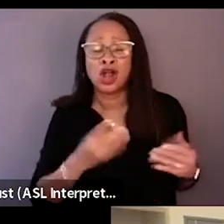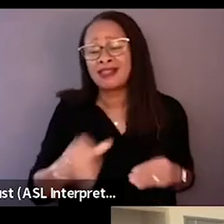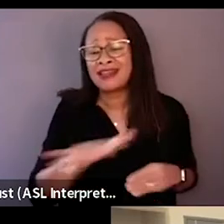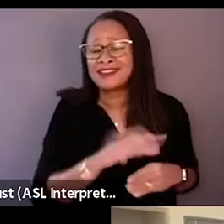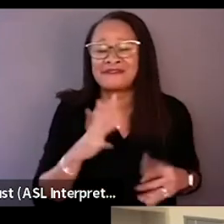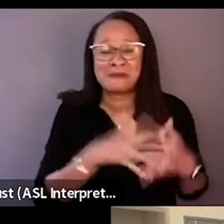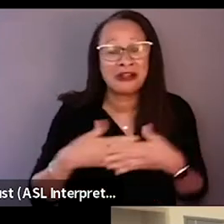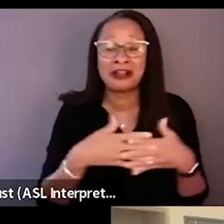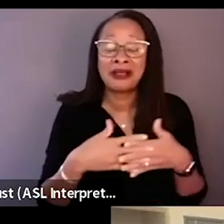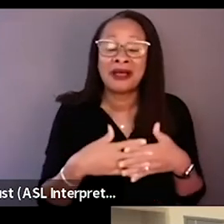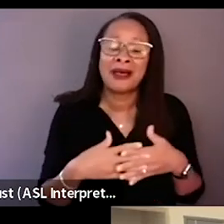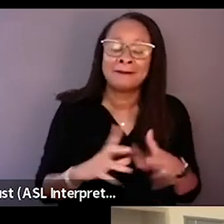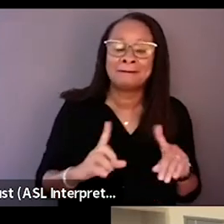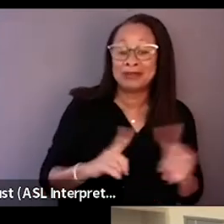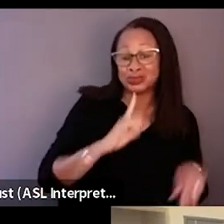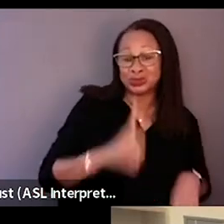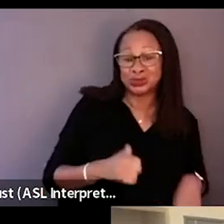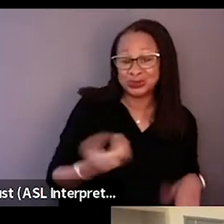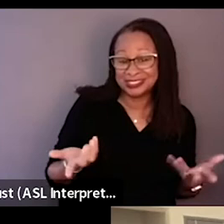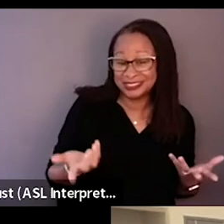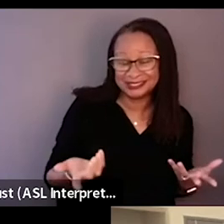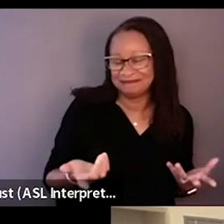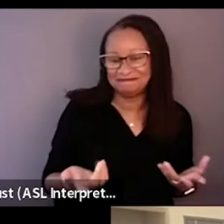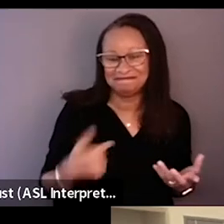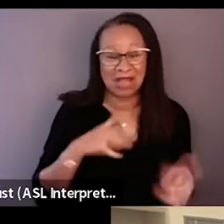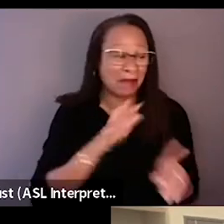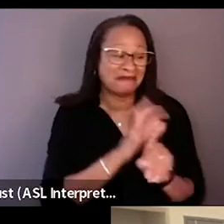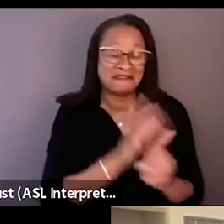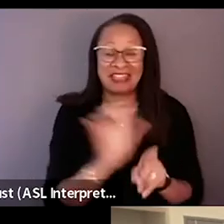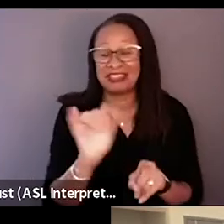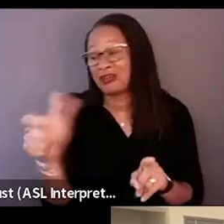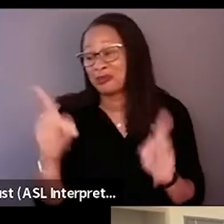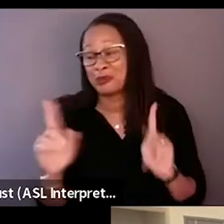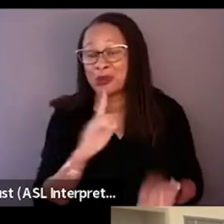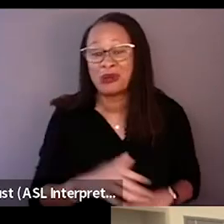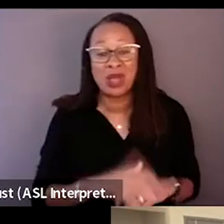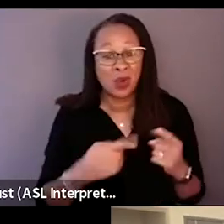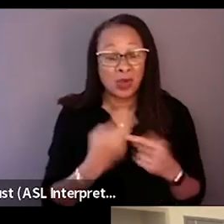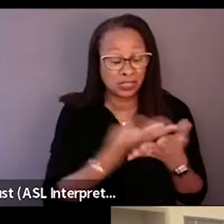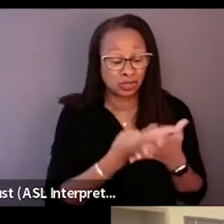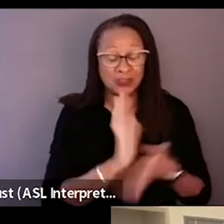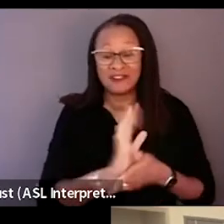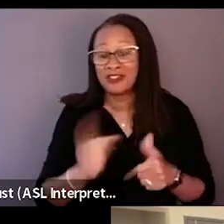But the truth of it is I'm a fan just like everyone else is. And when I screen the film for the first time,